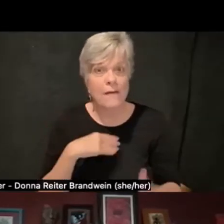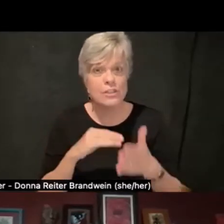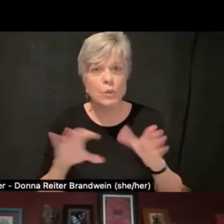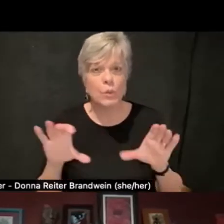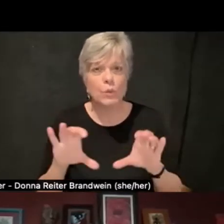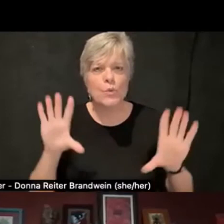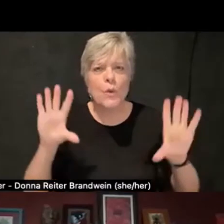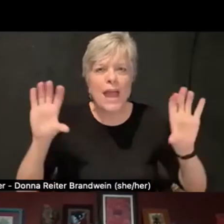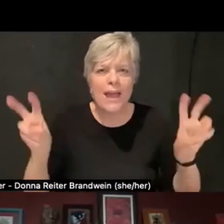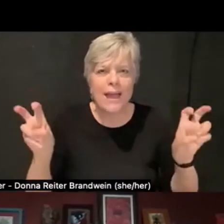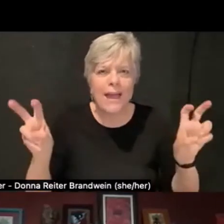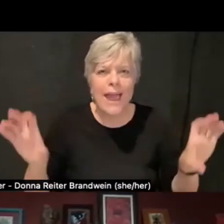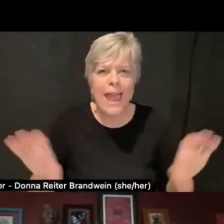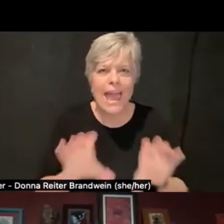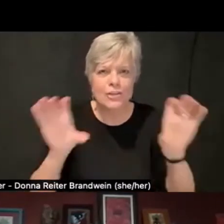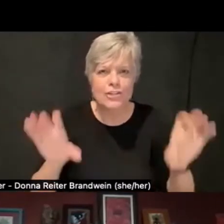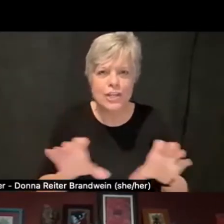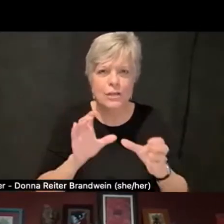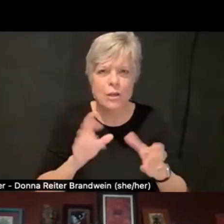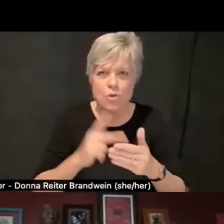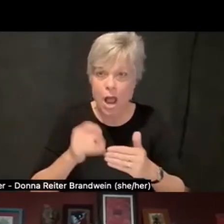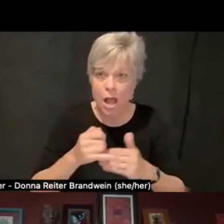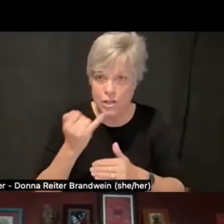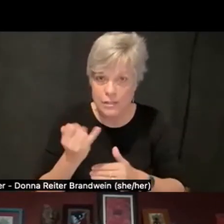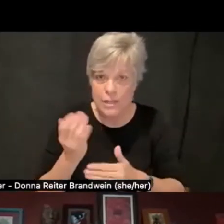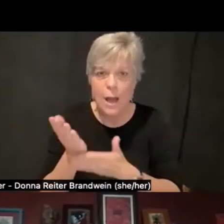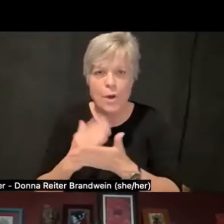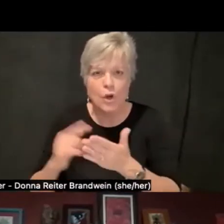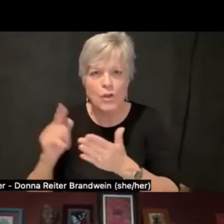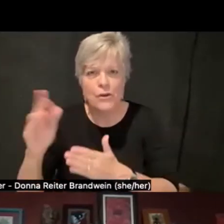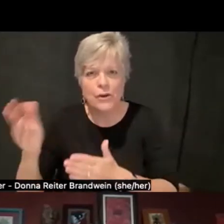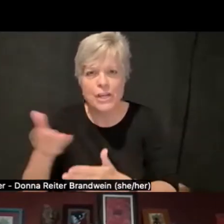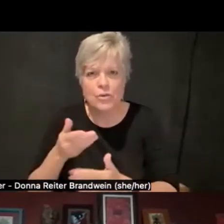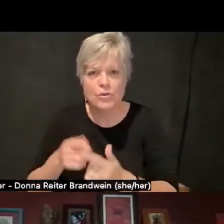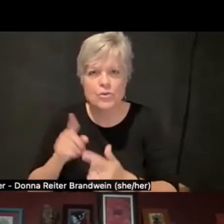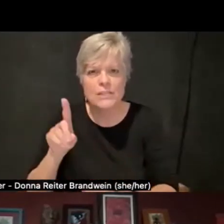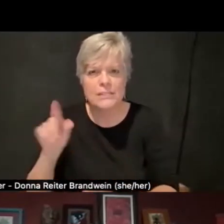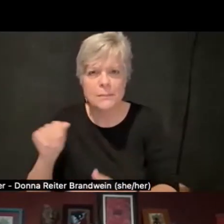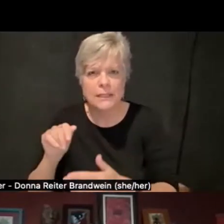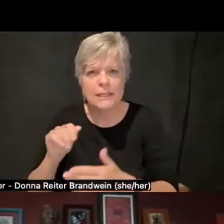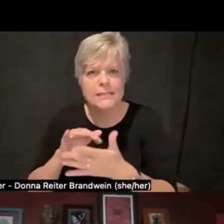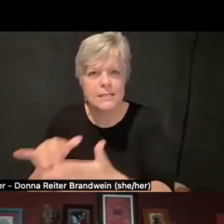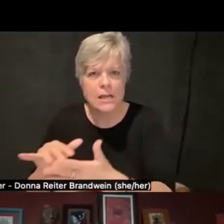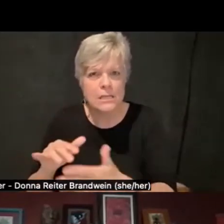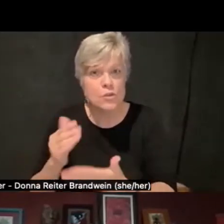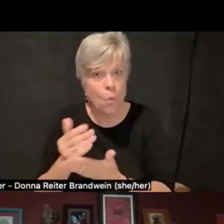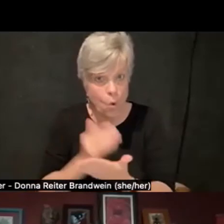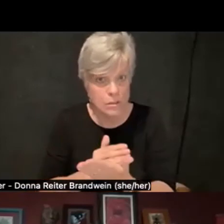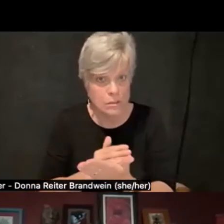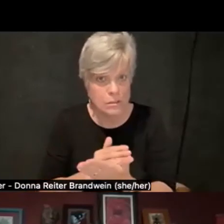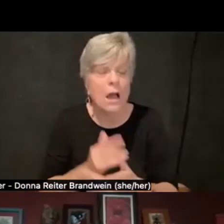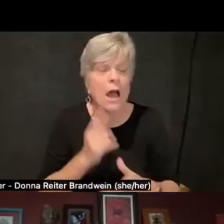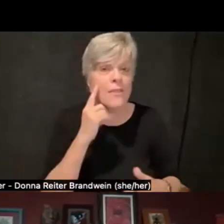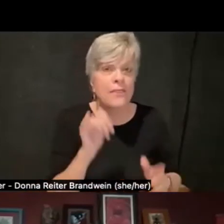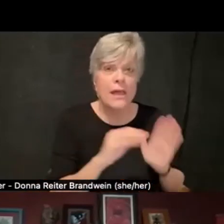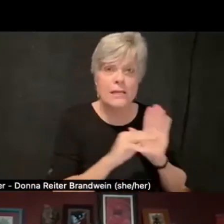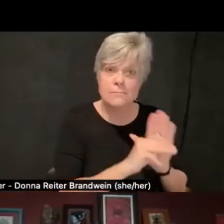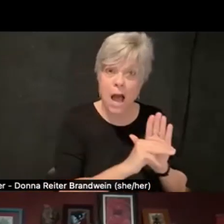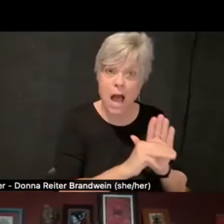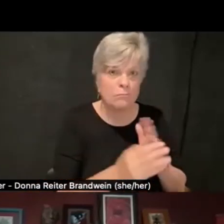which are part of their Intro to Disability Studies course. But I think that model, whether it's in a structured course, you know,